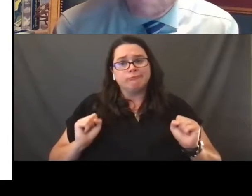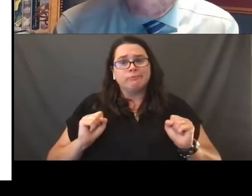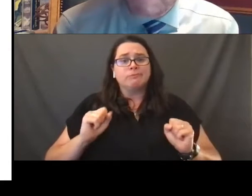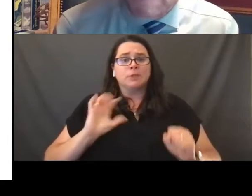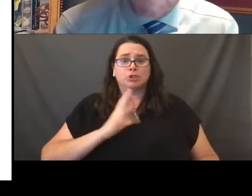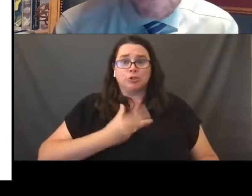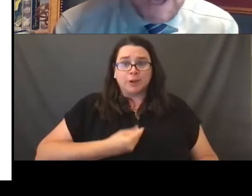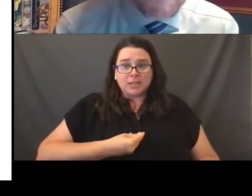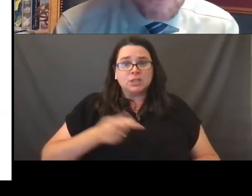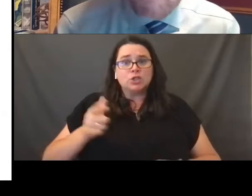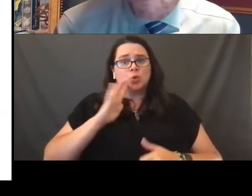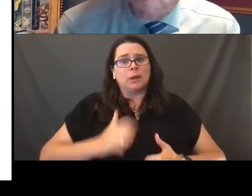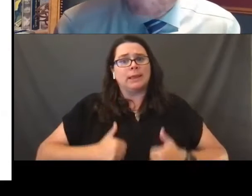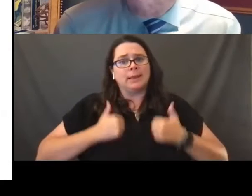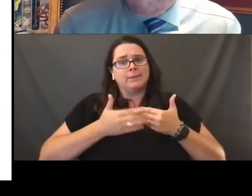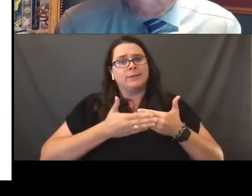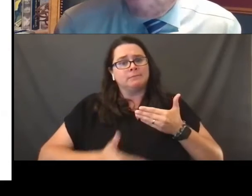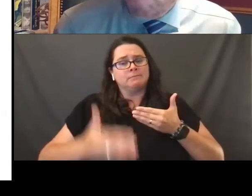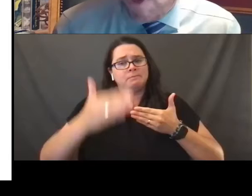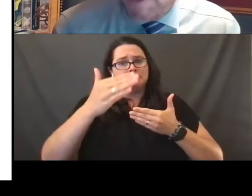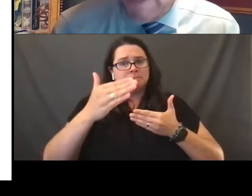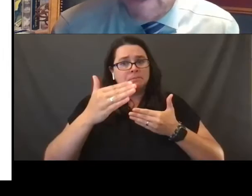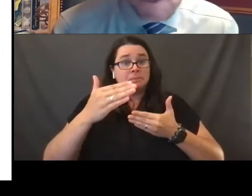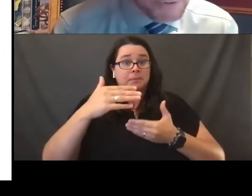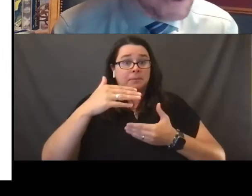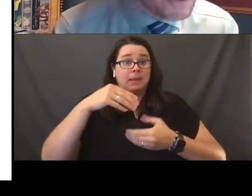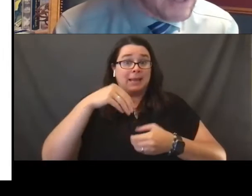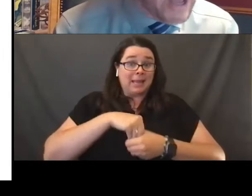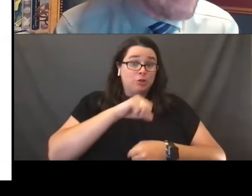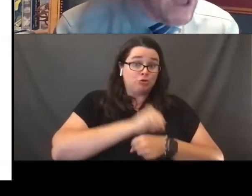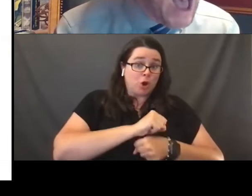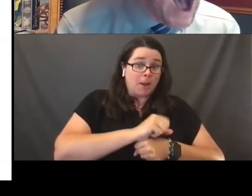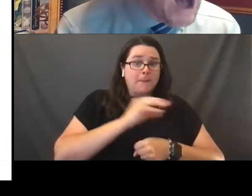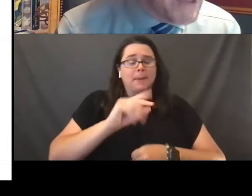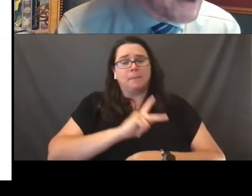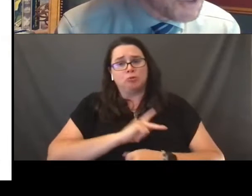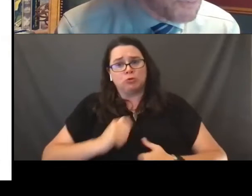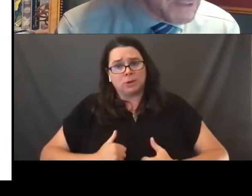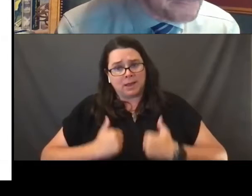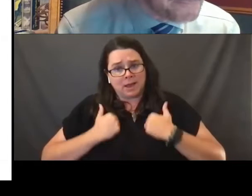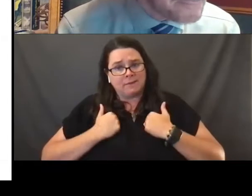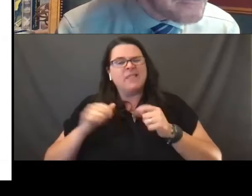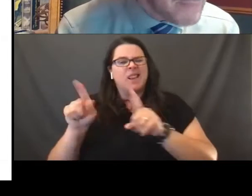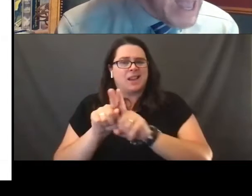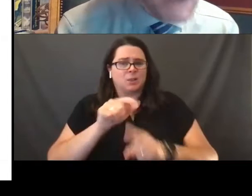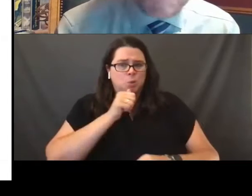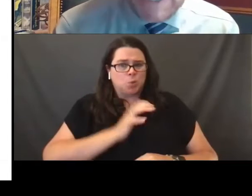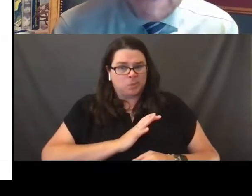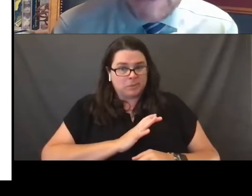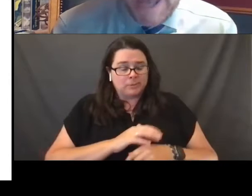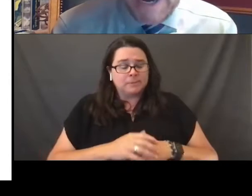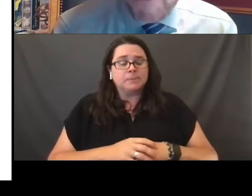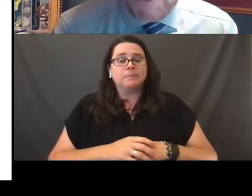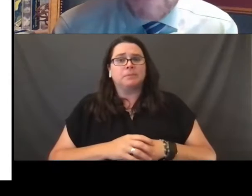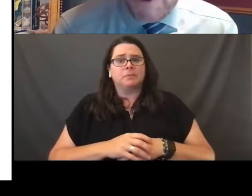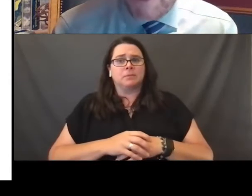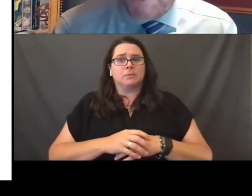and she would be living her life going forward, both in her employment and in her personal life as a woman. Stunningly, and I wrote it there